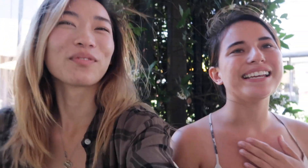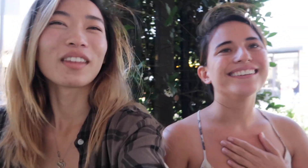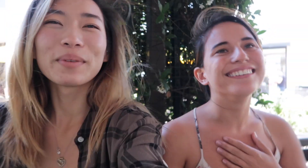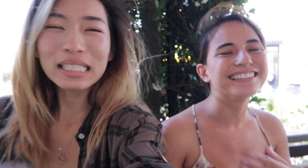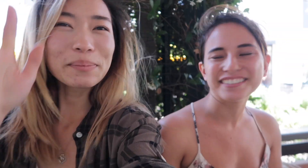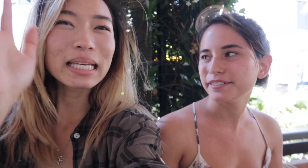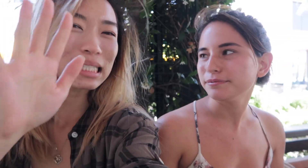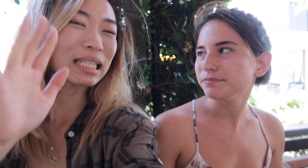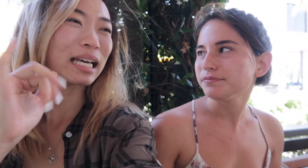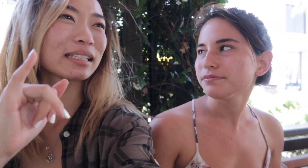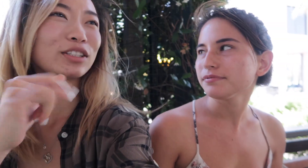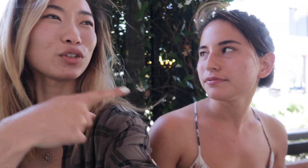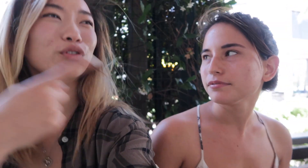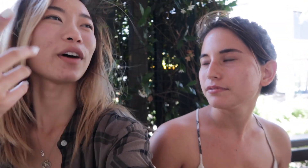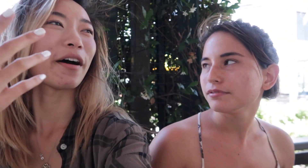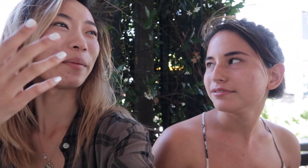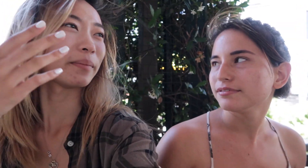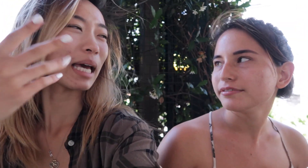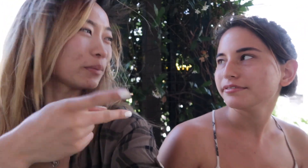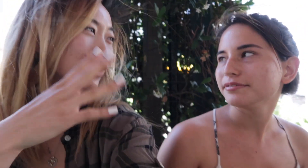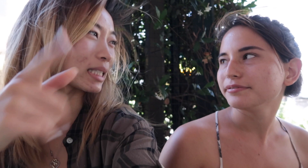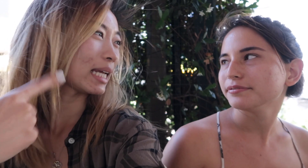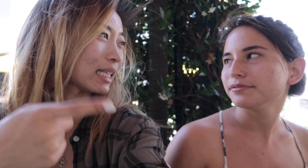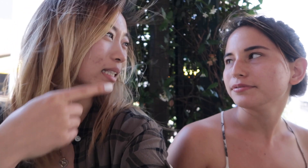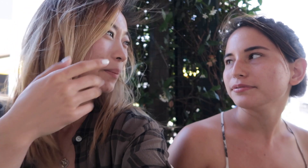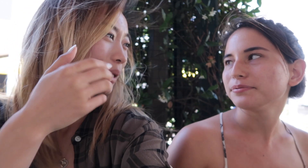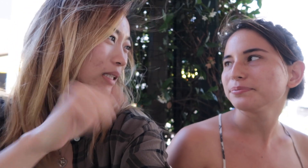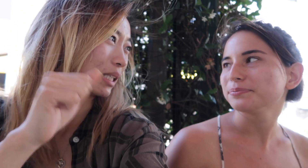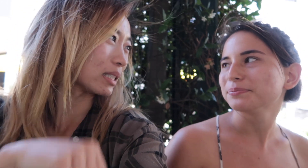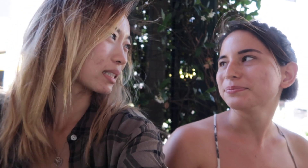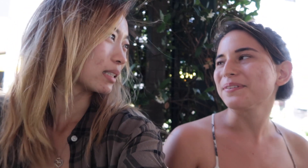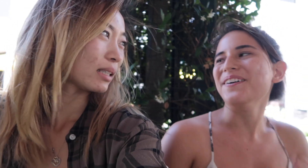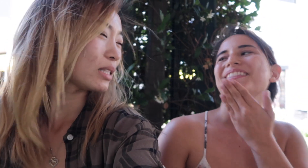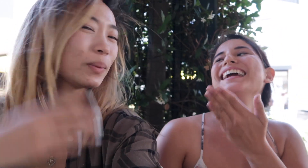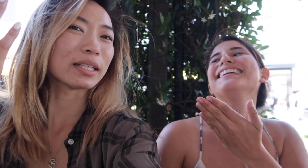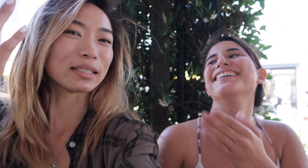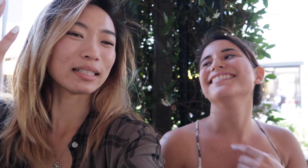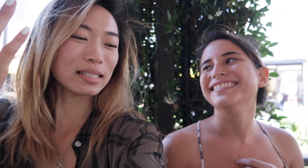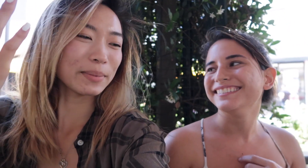That's me But that's amazing that you've kept your signing abilities Oh thank you!